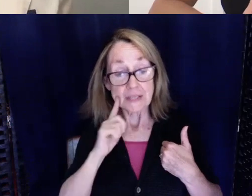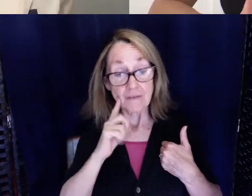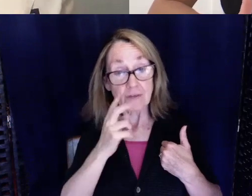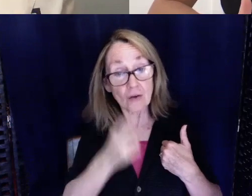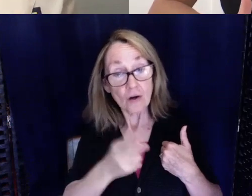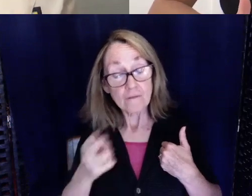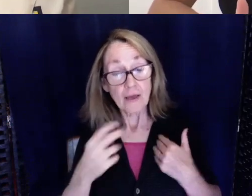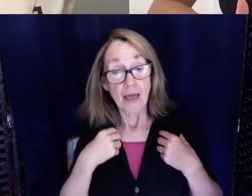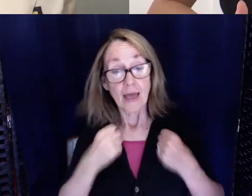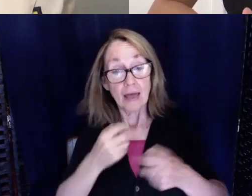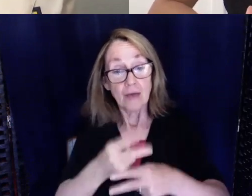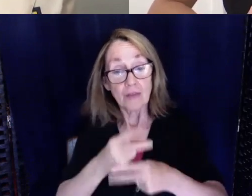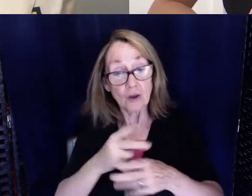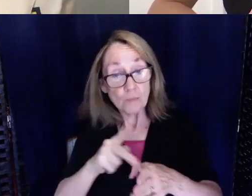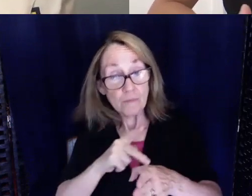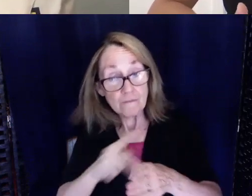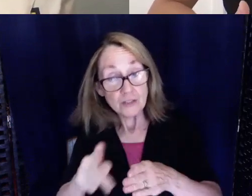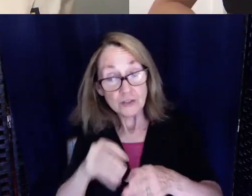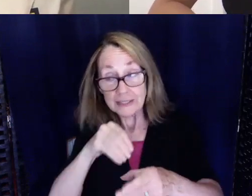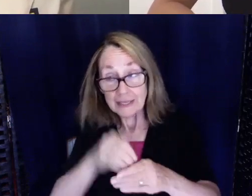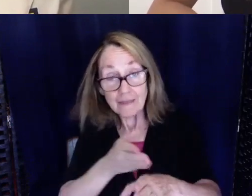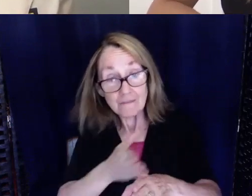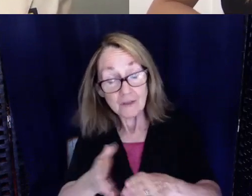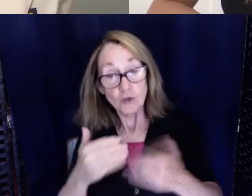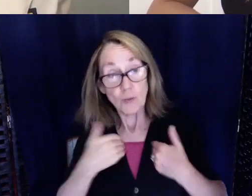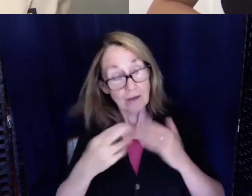healthcare professionals in the field, to have representation.